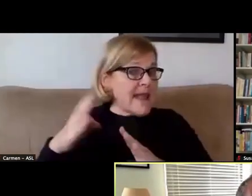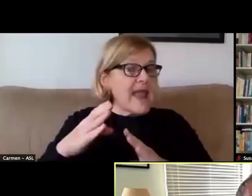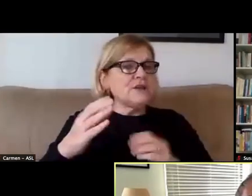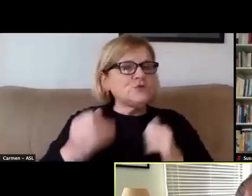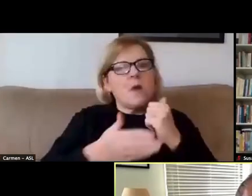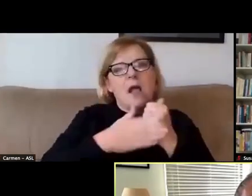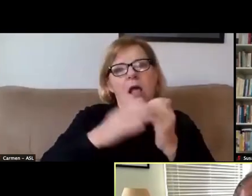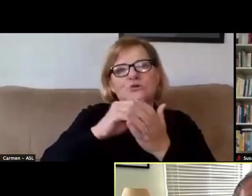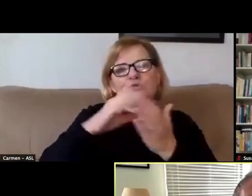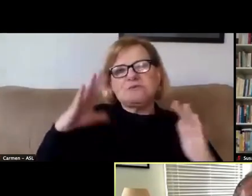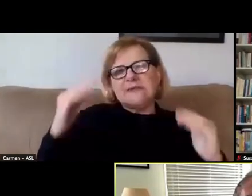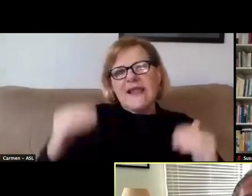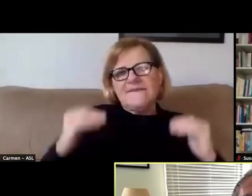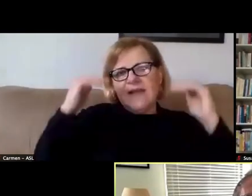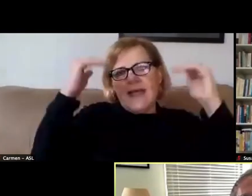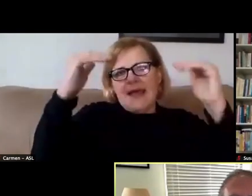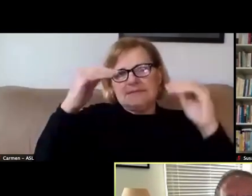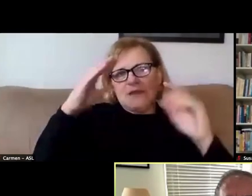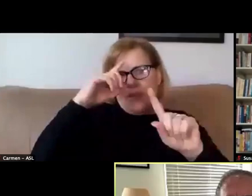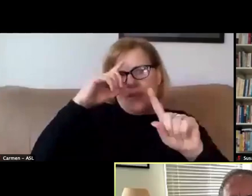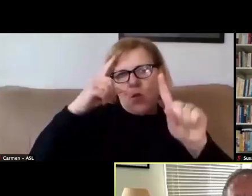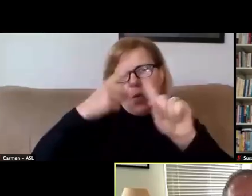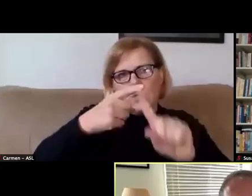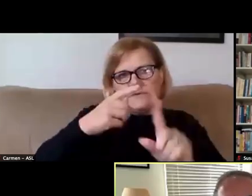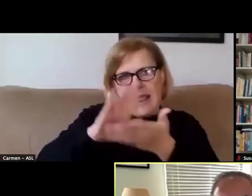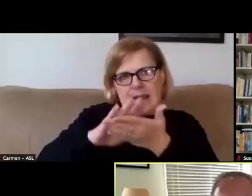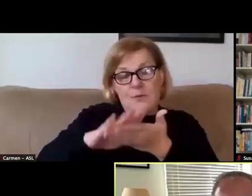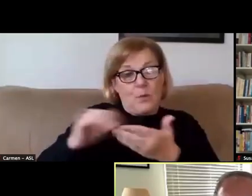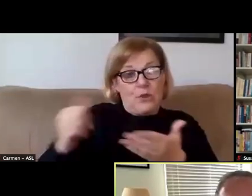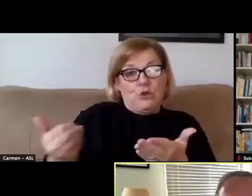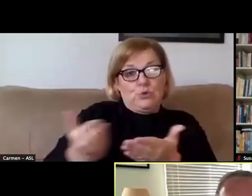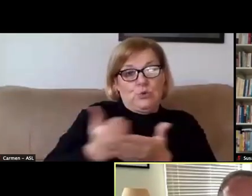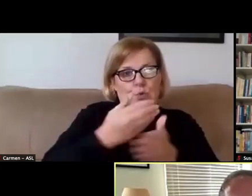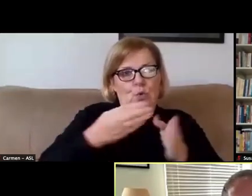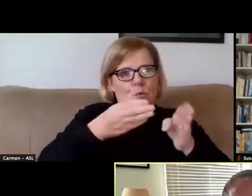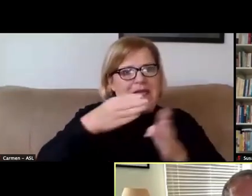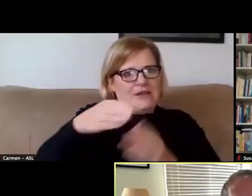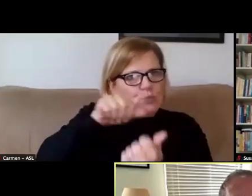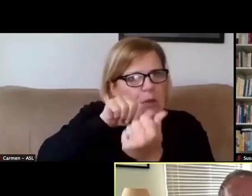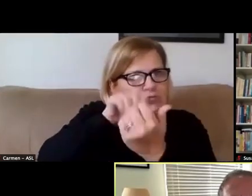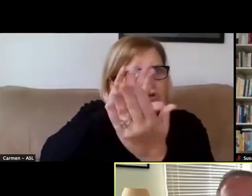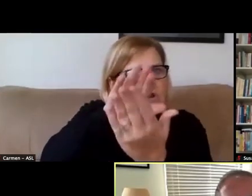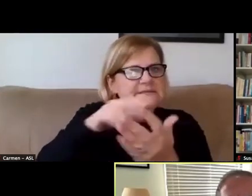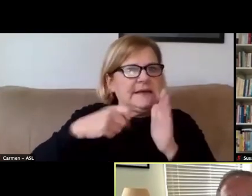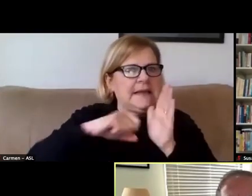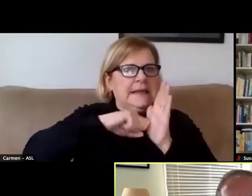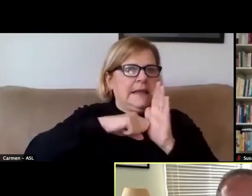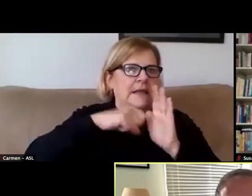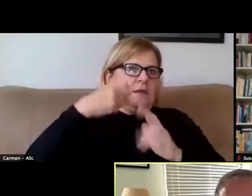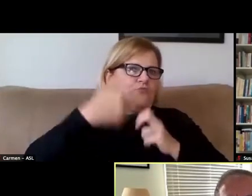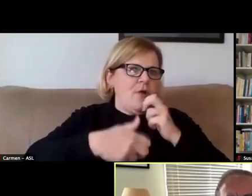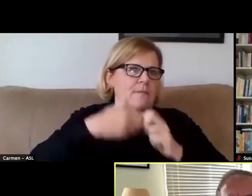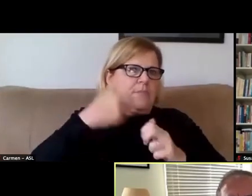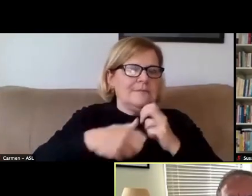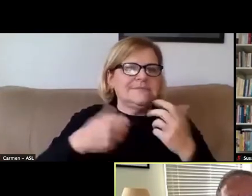advance on their academic goals with new measures to address key problems. There's no playbook for this.